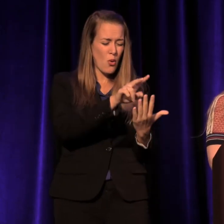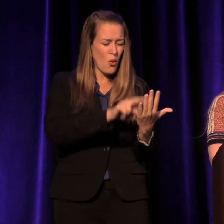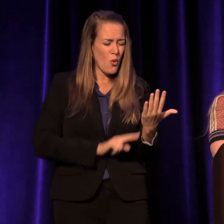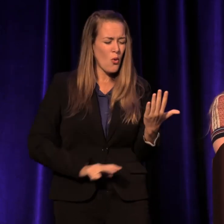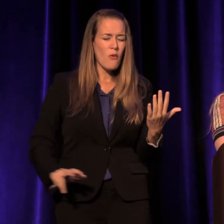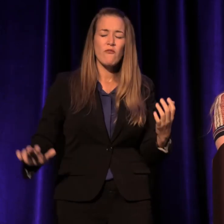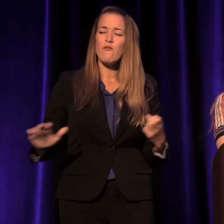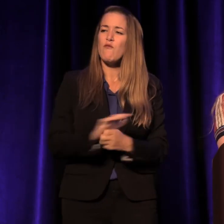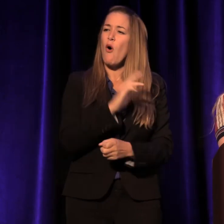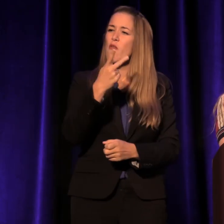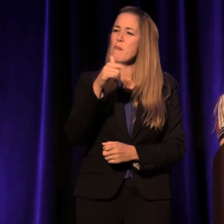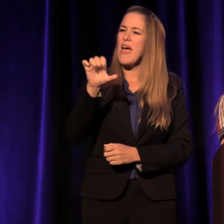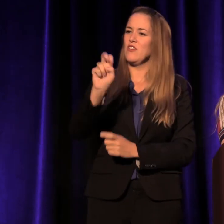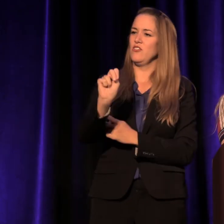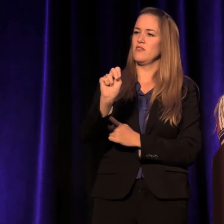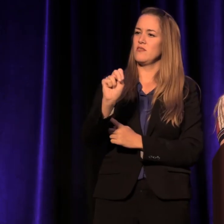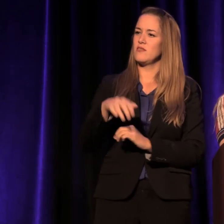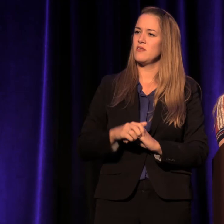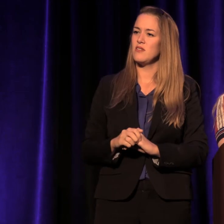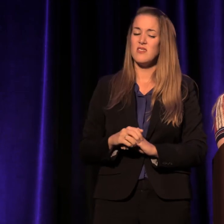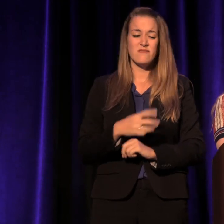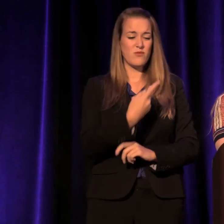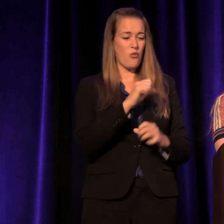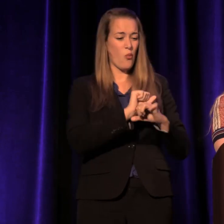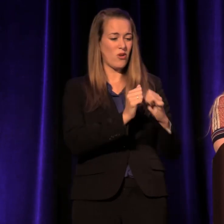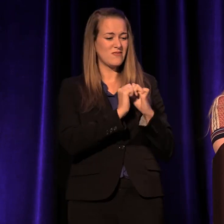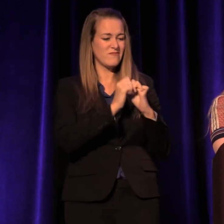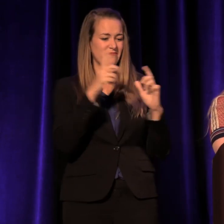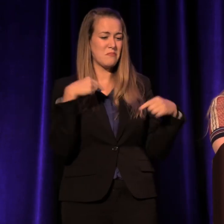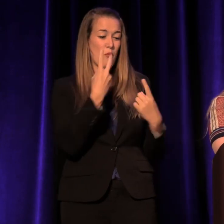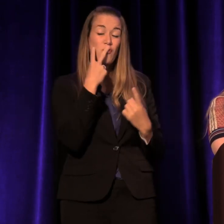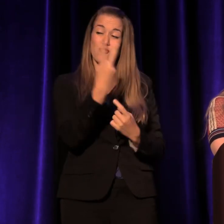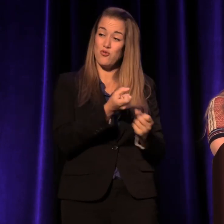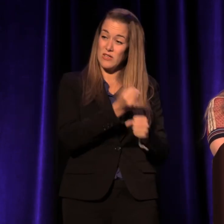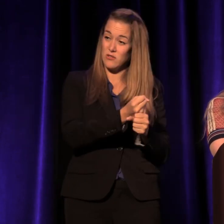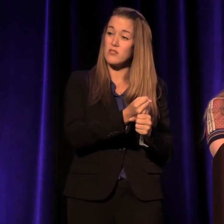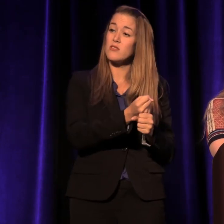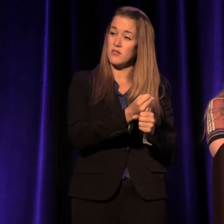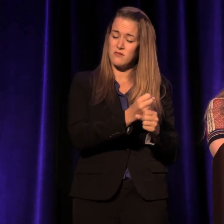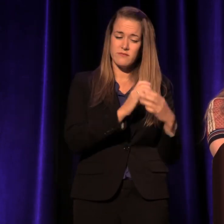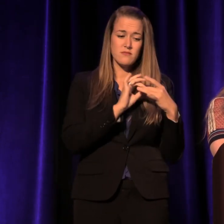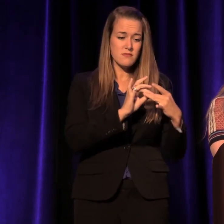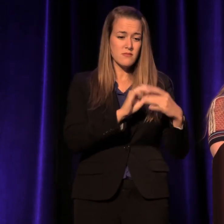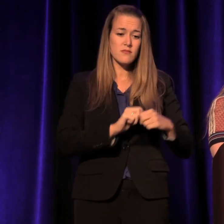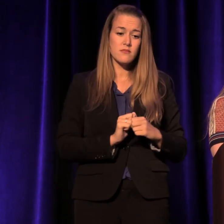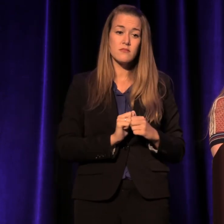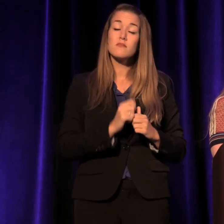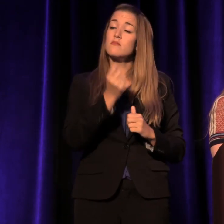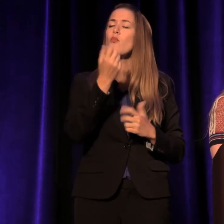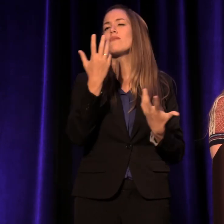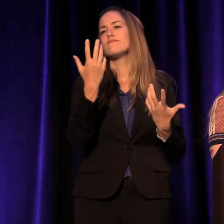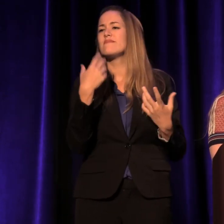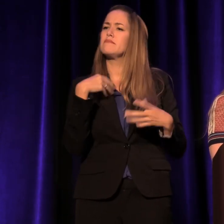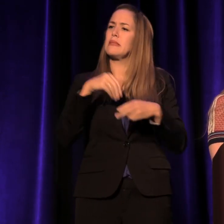I worked with this man for two years, I mean he was in my classroom for two years.